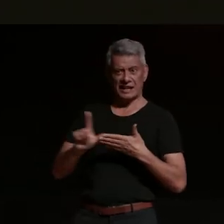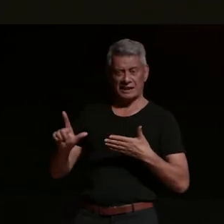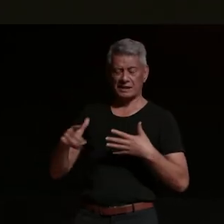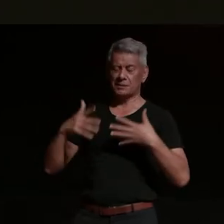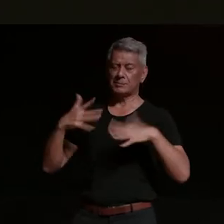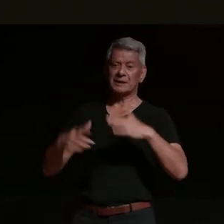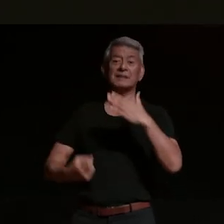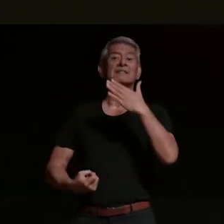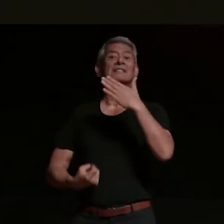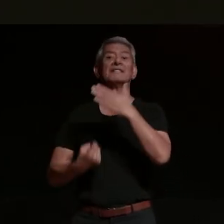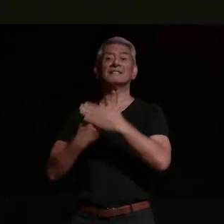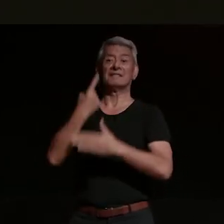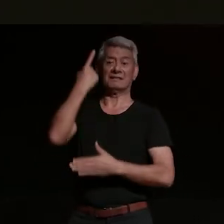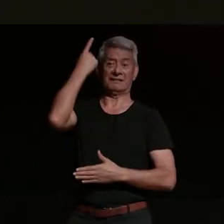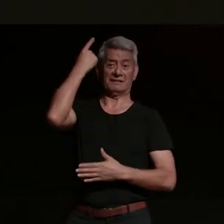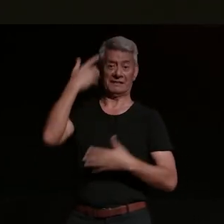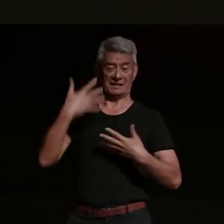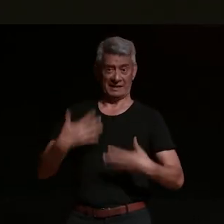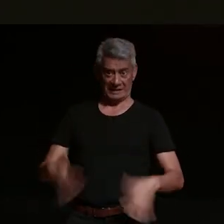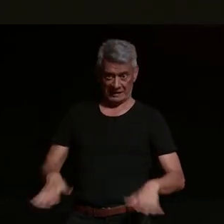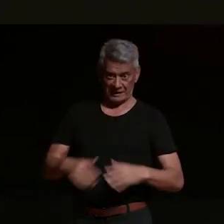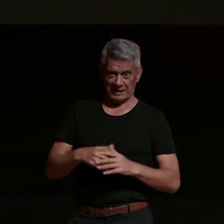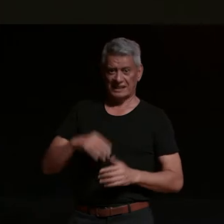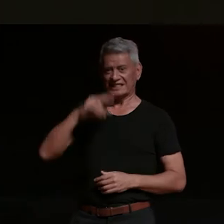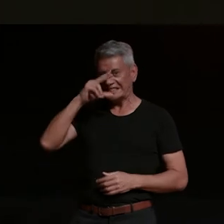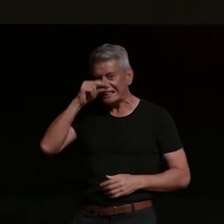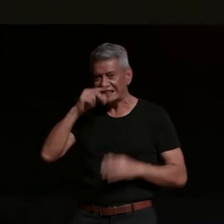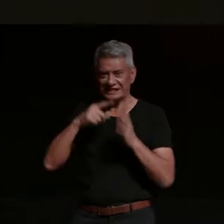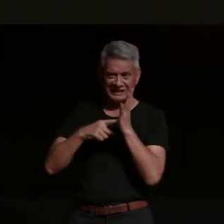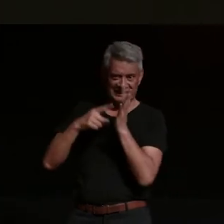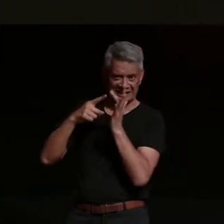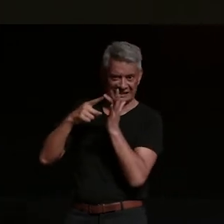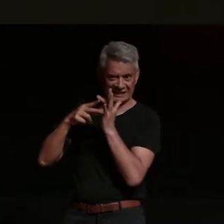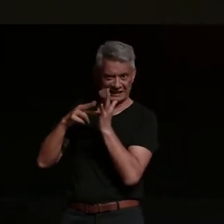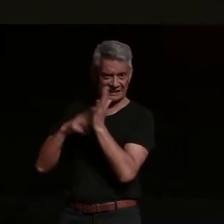that was because you know you hit your teen years and you go through an emo phase and you you know